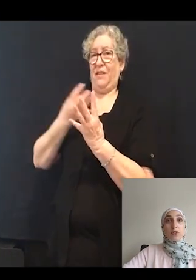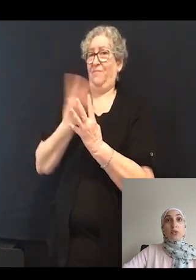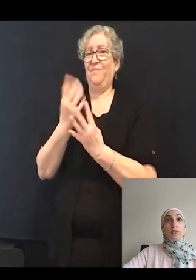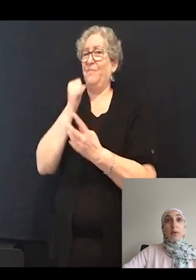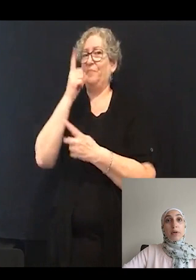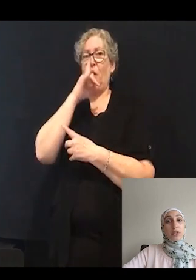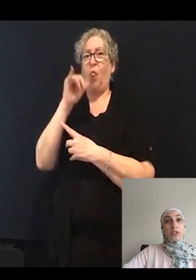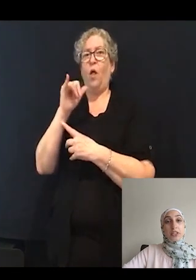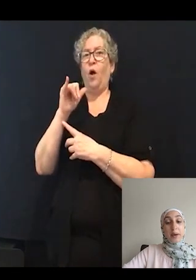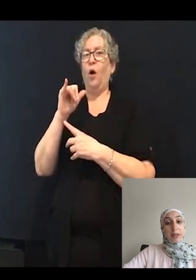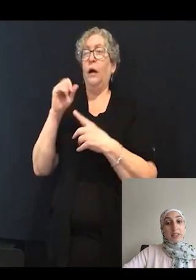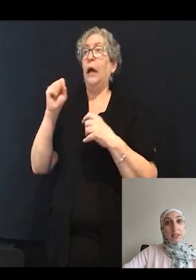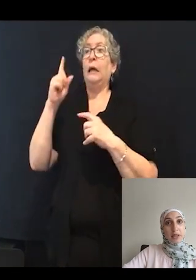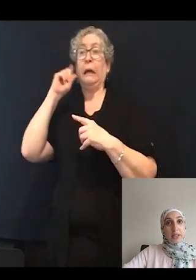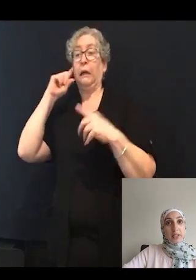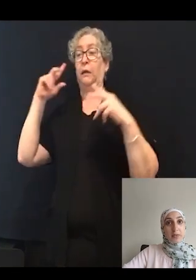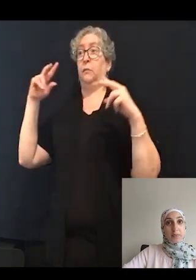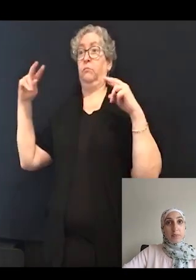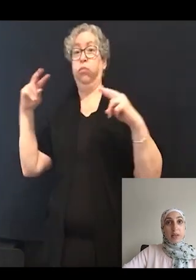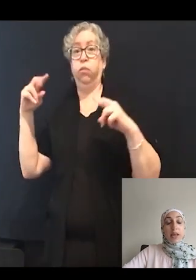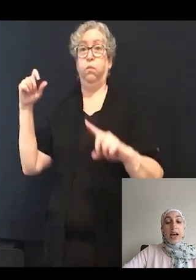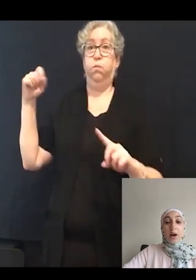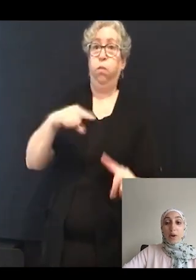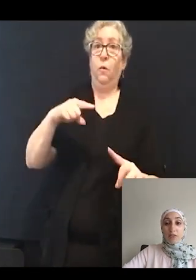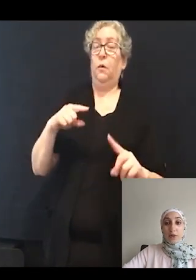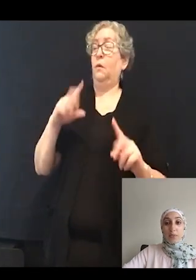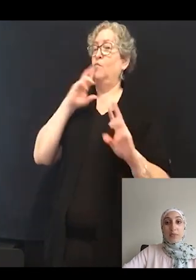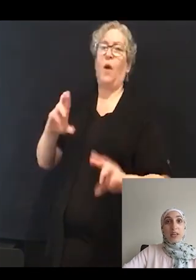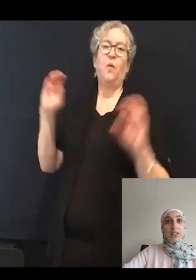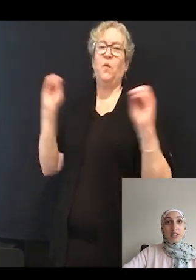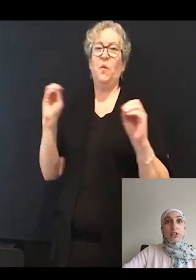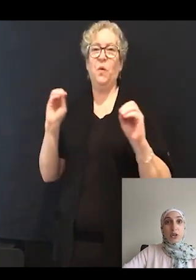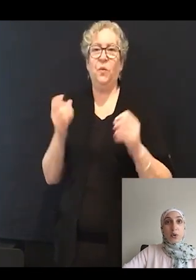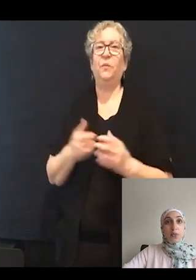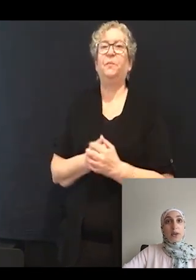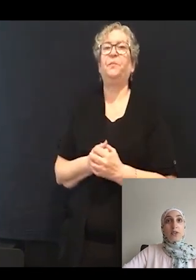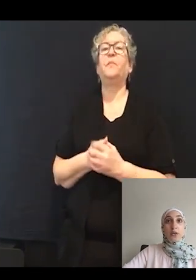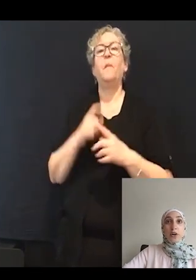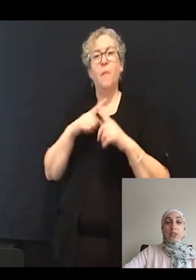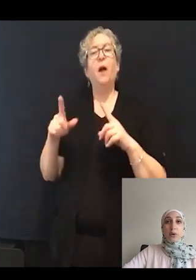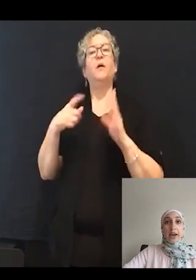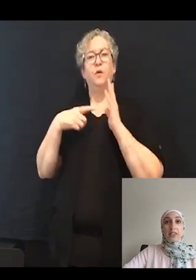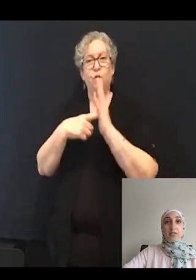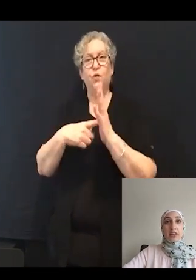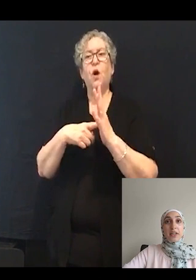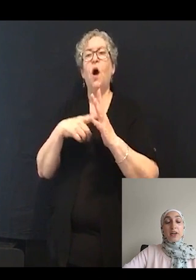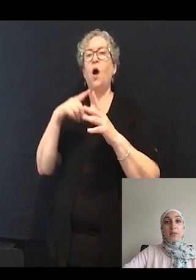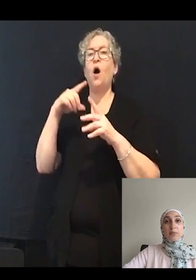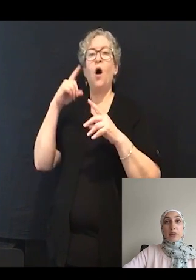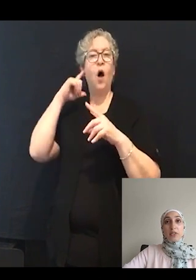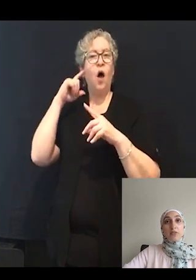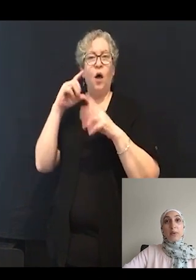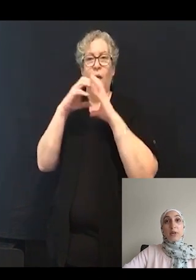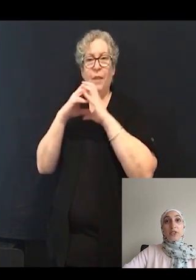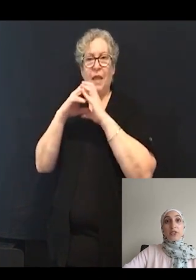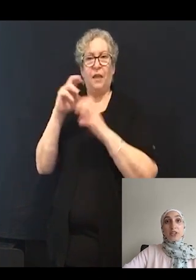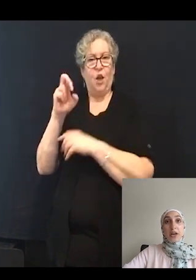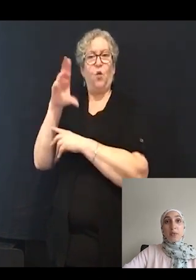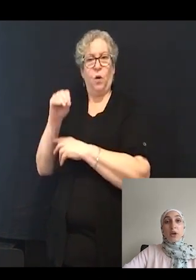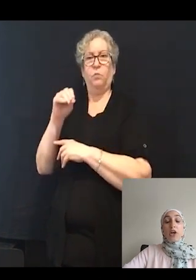to a vibrational tapping stimulus. However, they did show that neurons were activated in response to vibration or sound